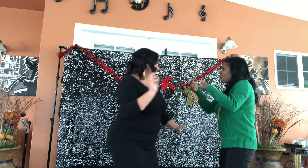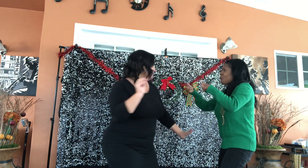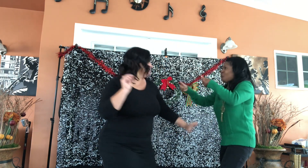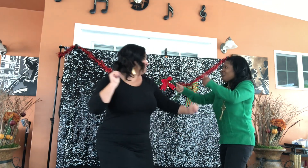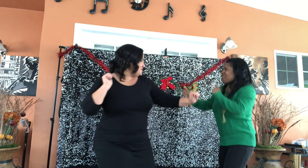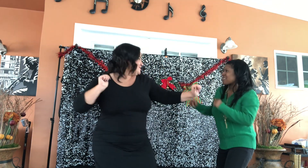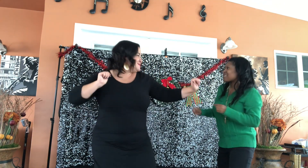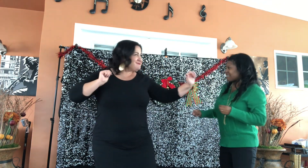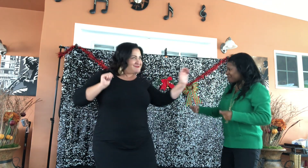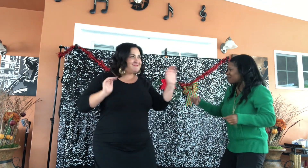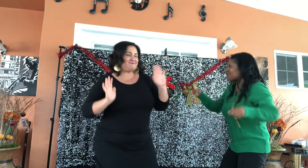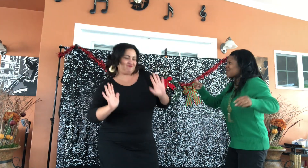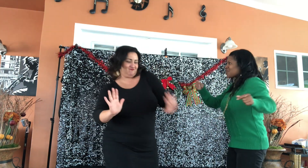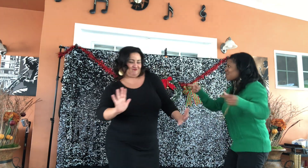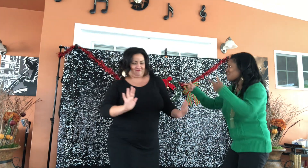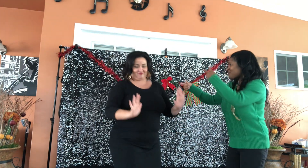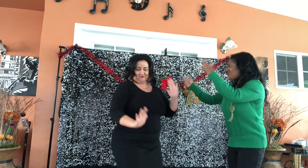Smooth, right?